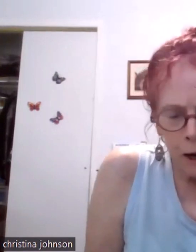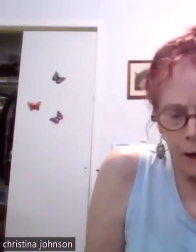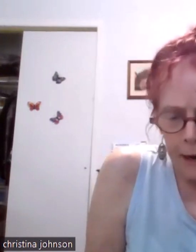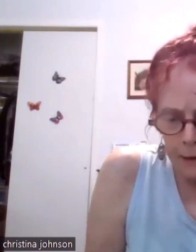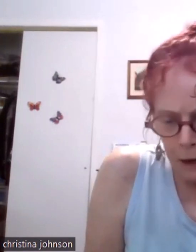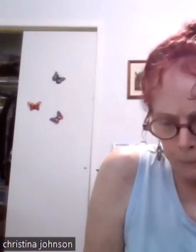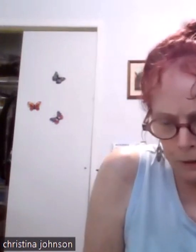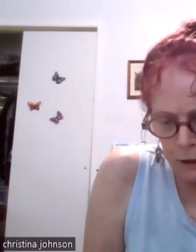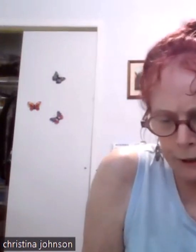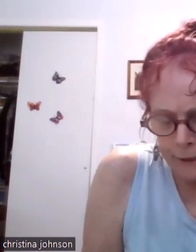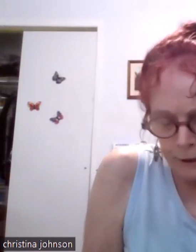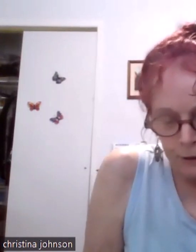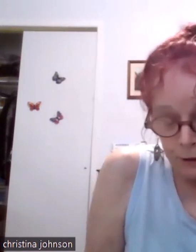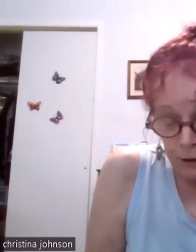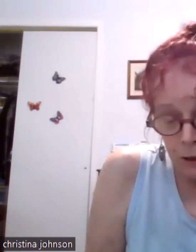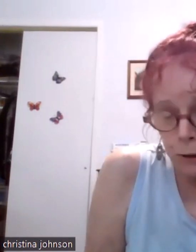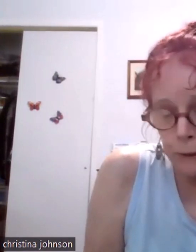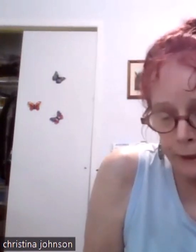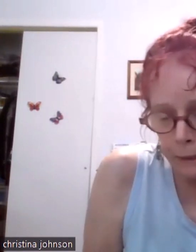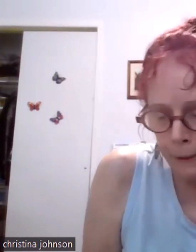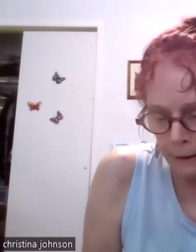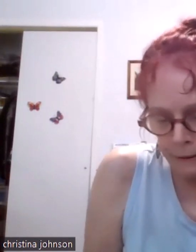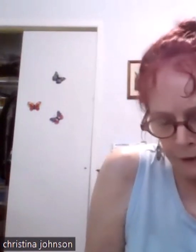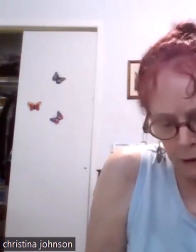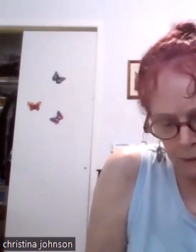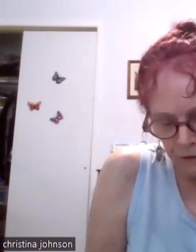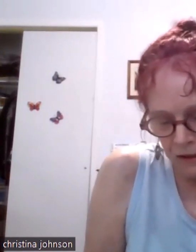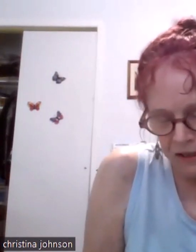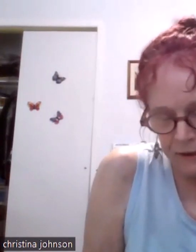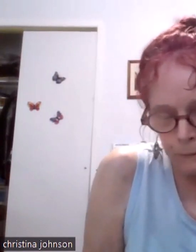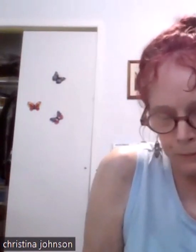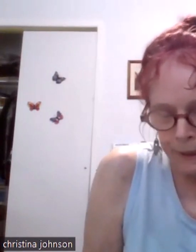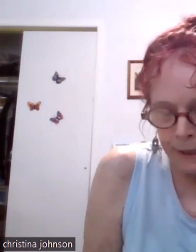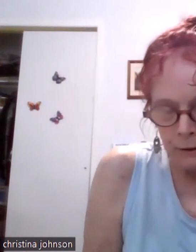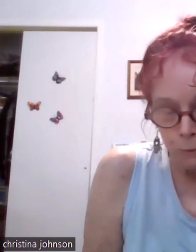Jane Parker and I had the opportunity to go to an independent living conference.